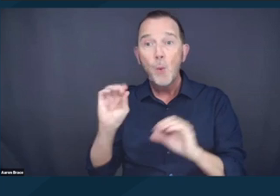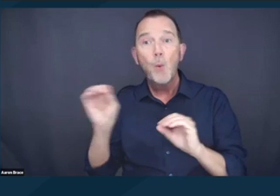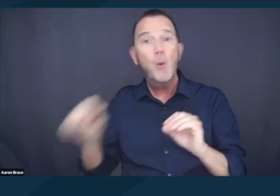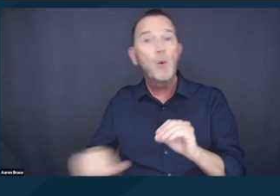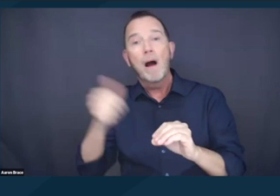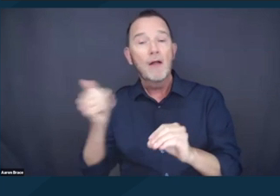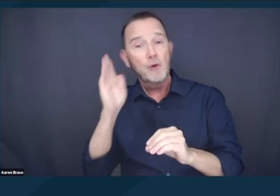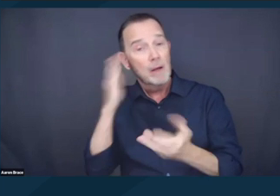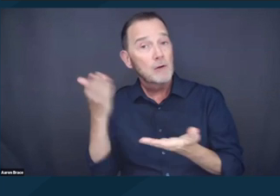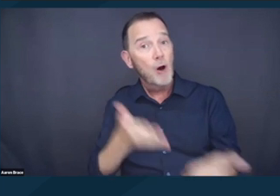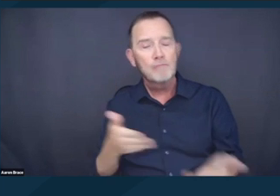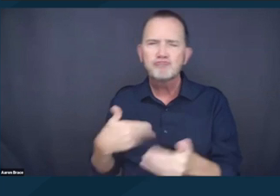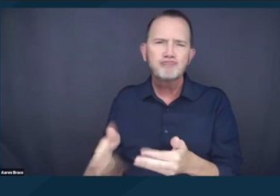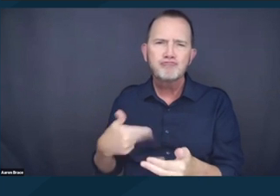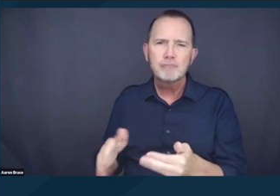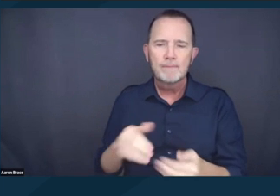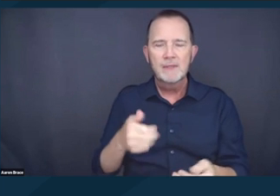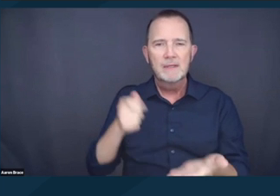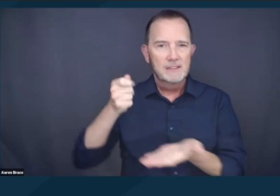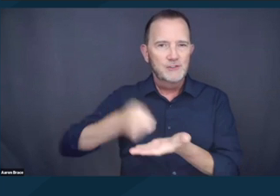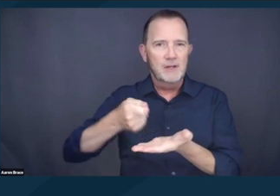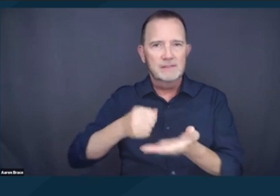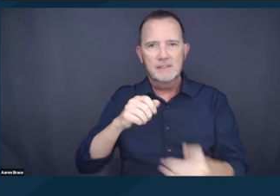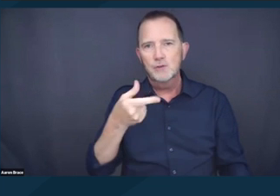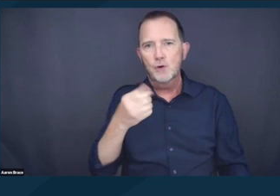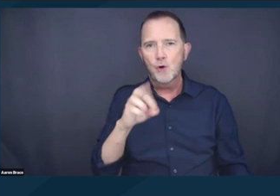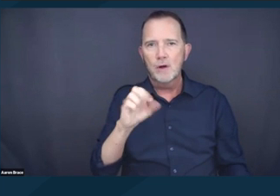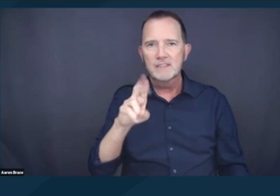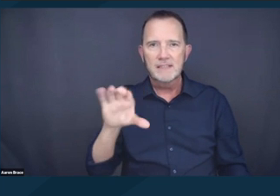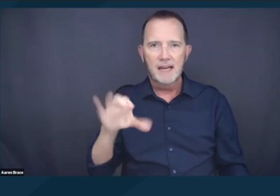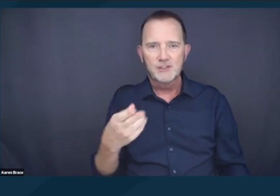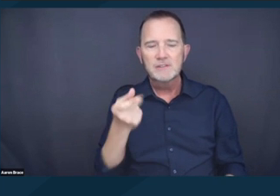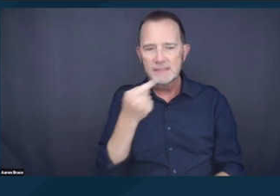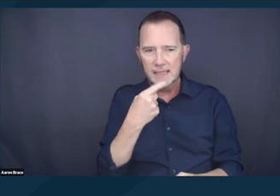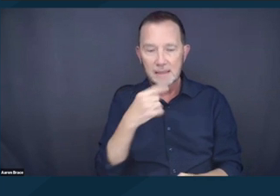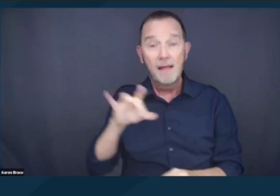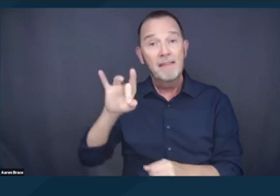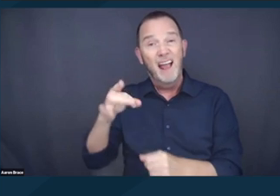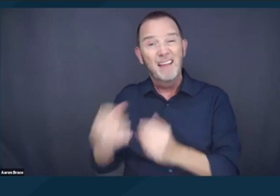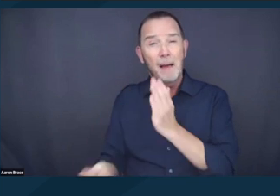wrote for the majority, who reasoned among other things that the 8th Amendment really just focuses